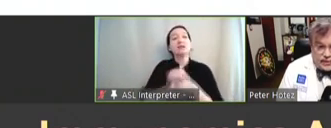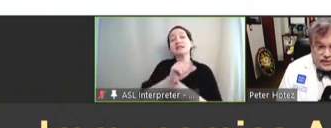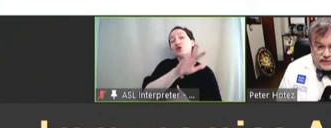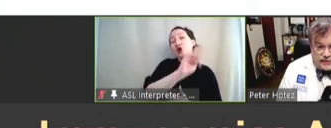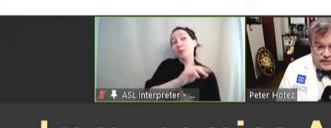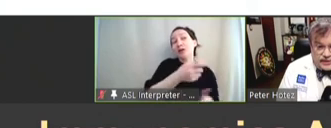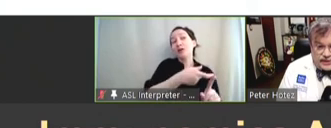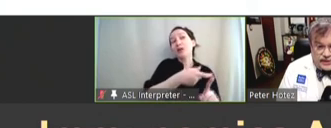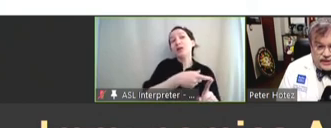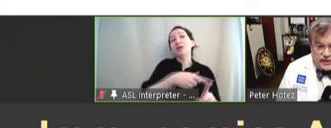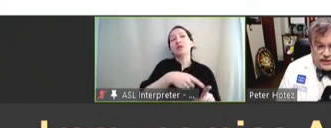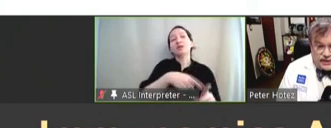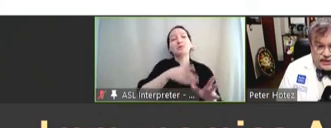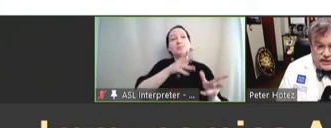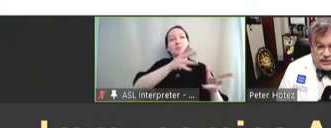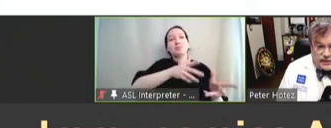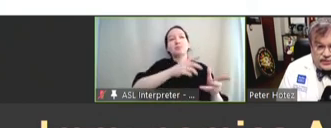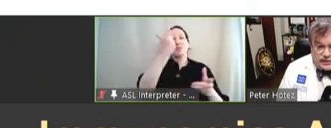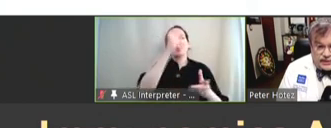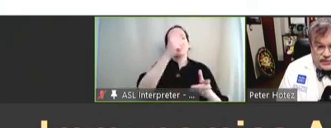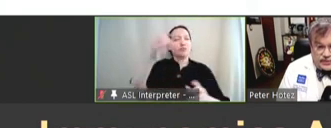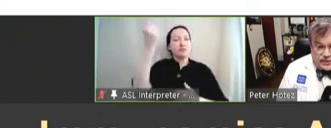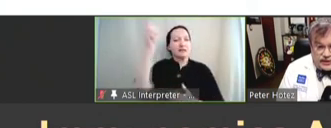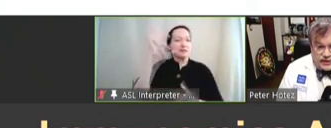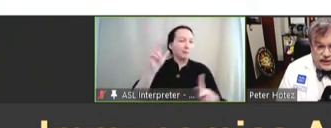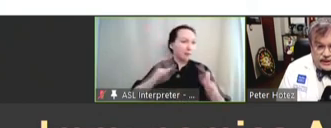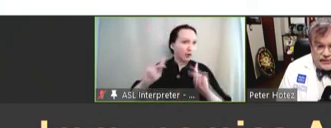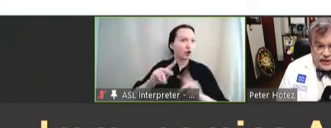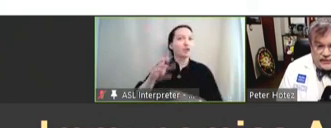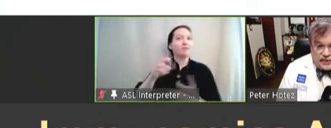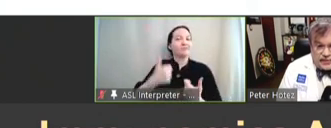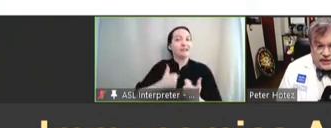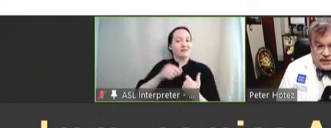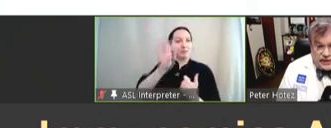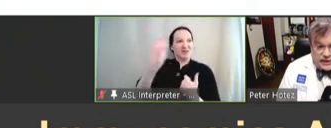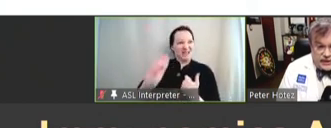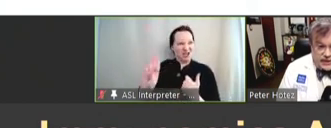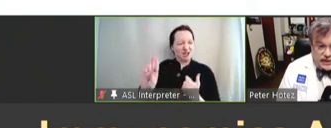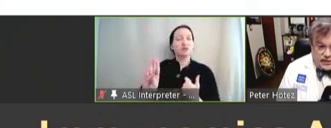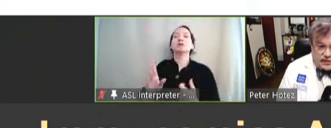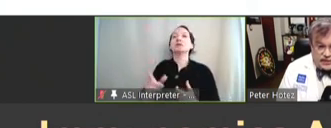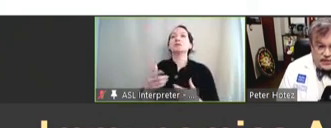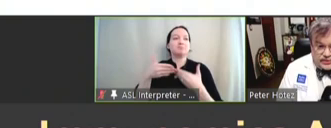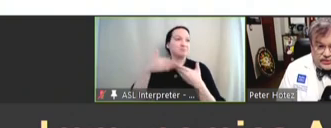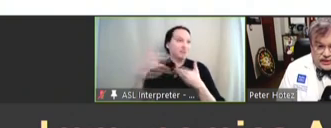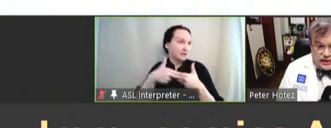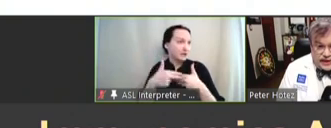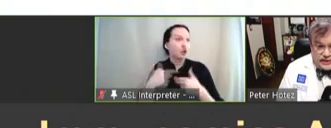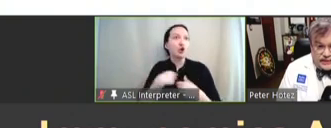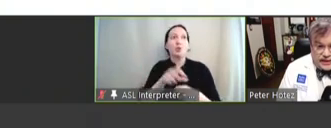putatively resistant individuals in Brazil. And from this -- next slide-- we were able to identify